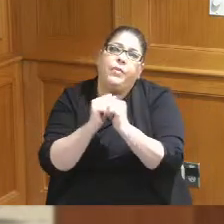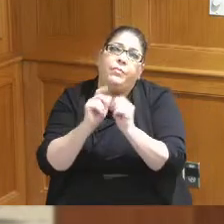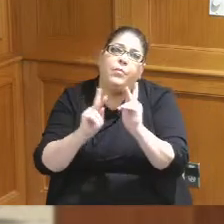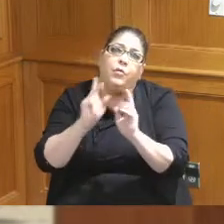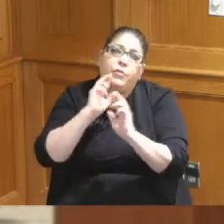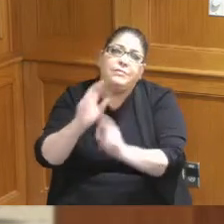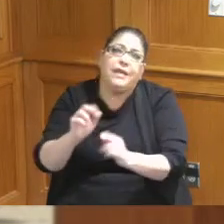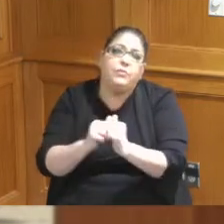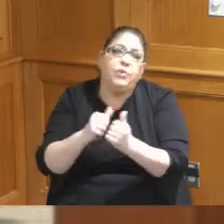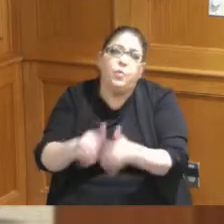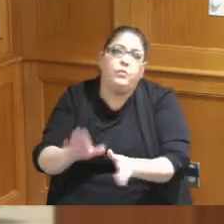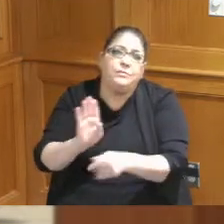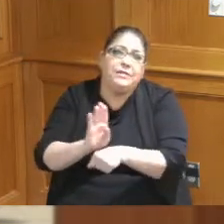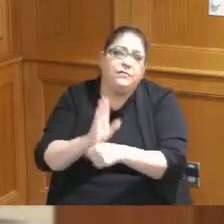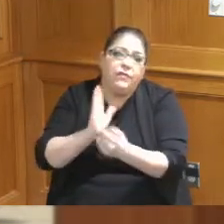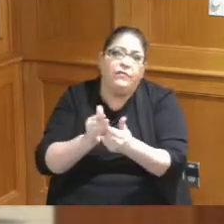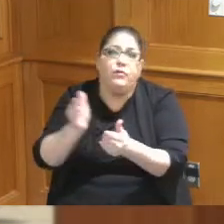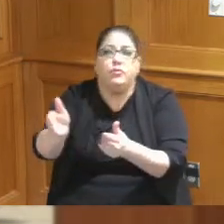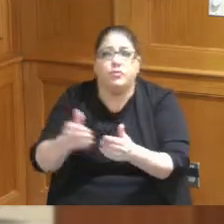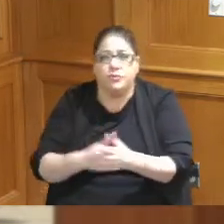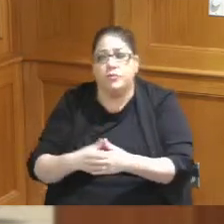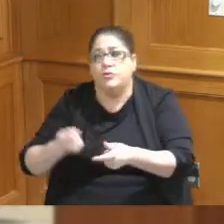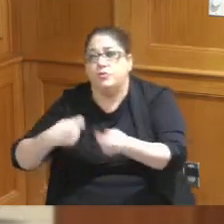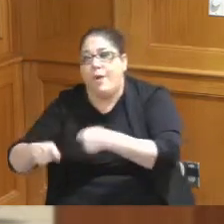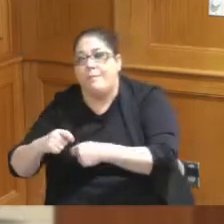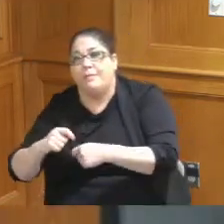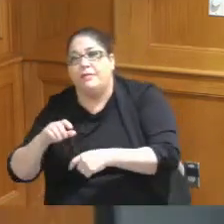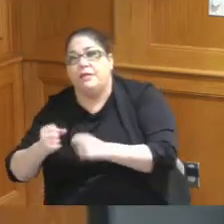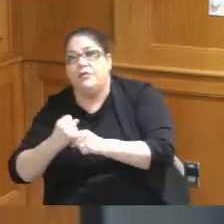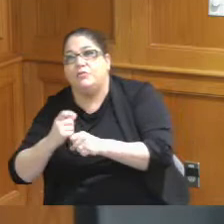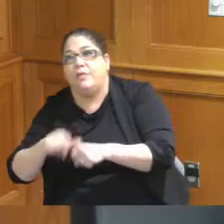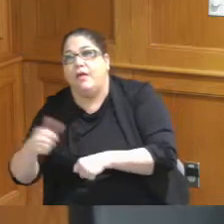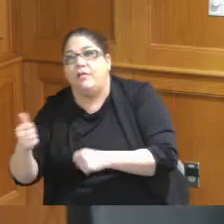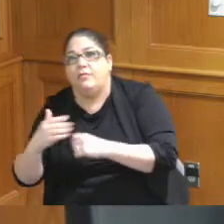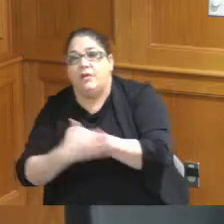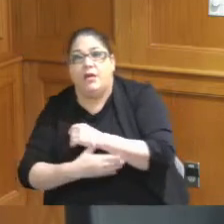don't lose that business in the future okay yeah I just wanna and I want something in writing that